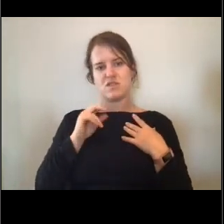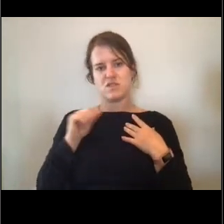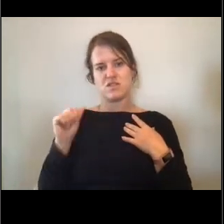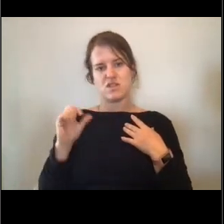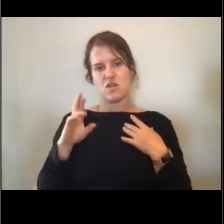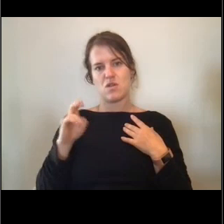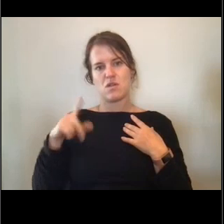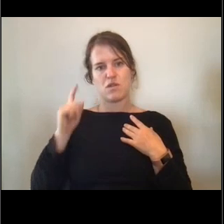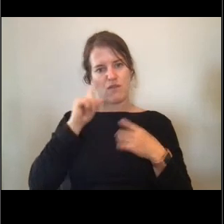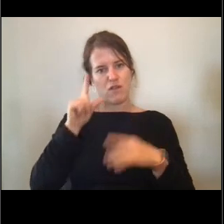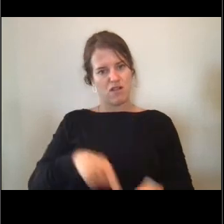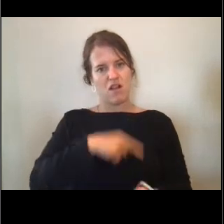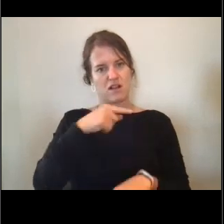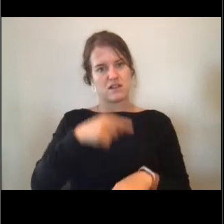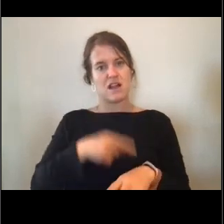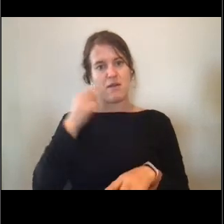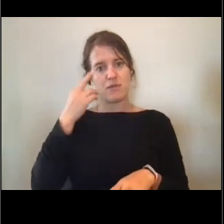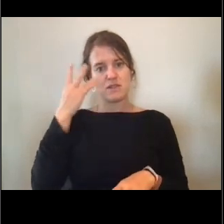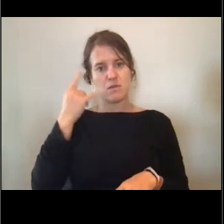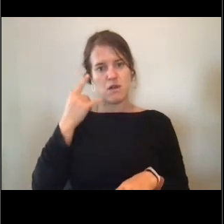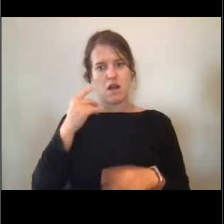is the opportunity to keep going back out to sea.